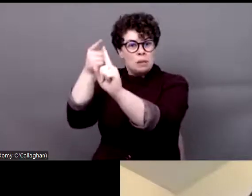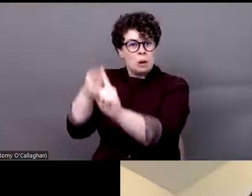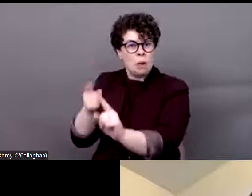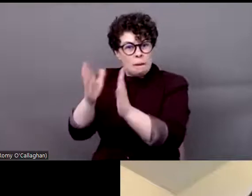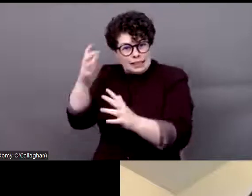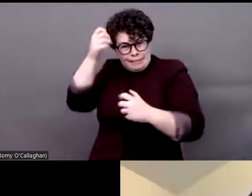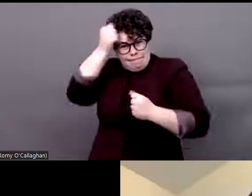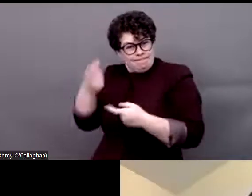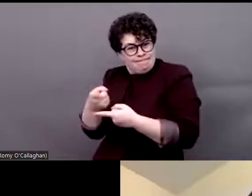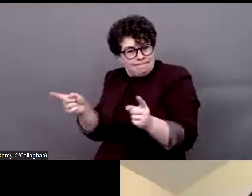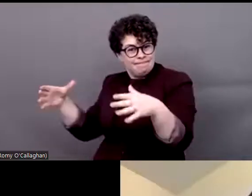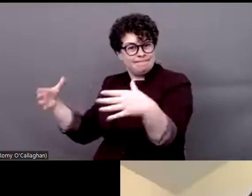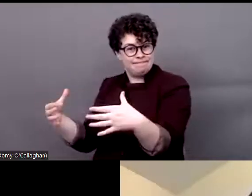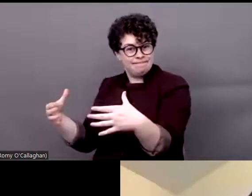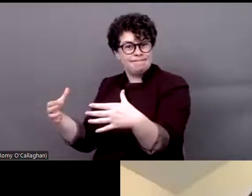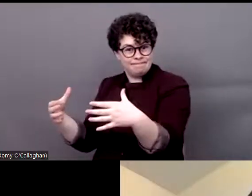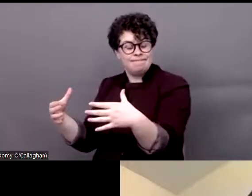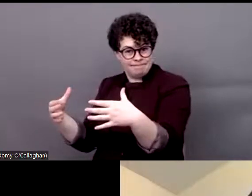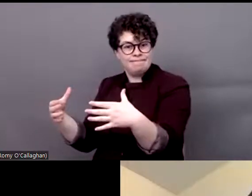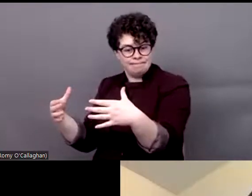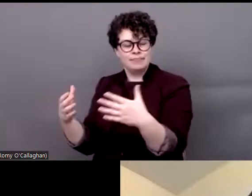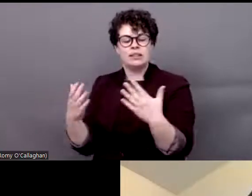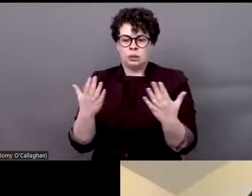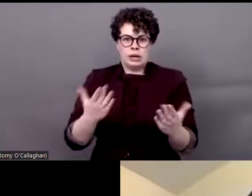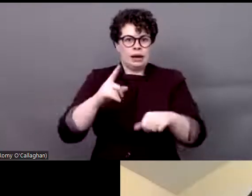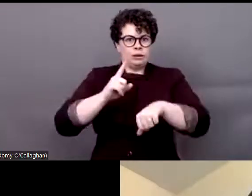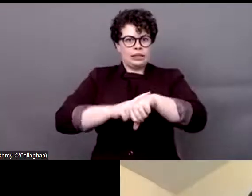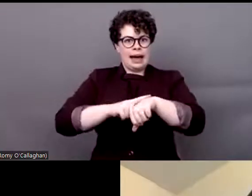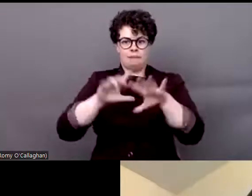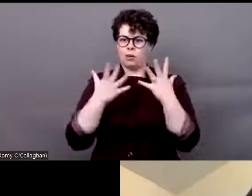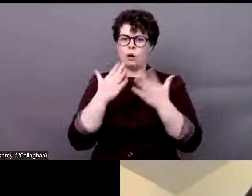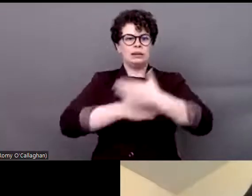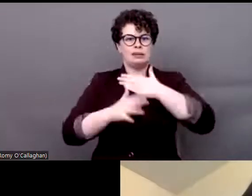moment for Indigenous Persons with Disabilities Global